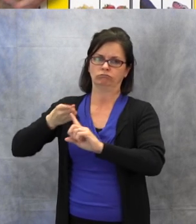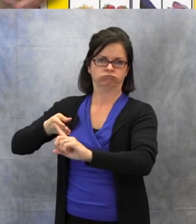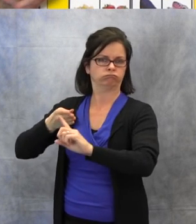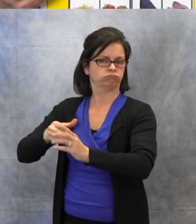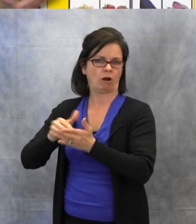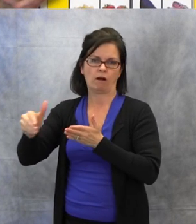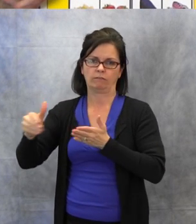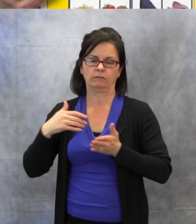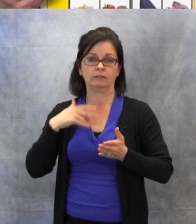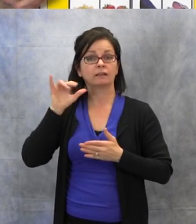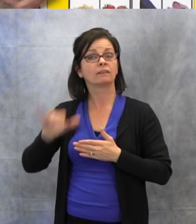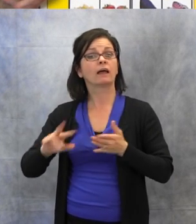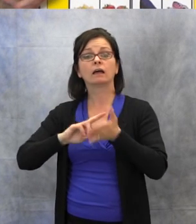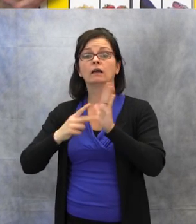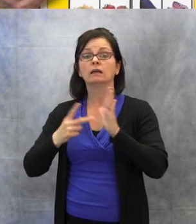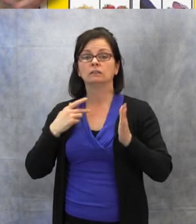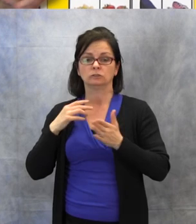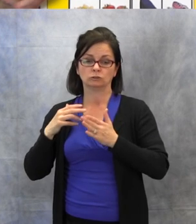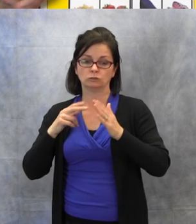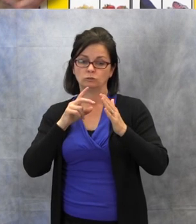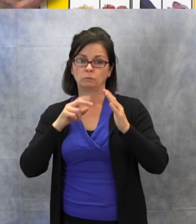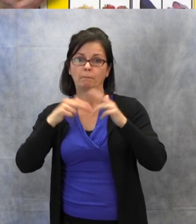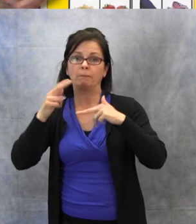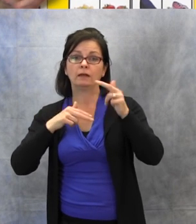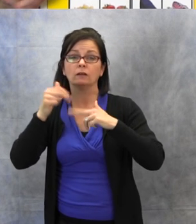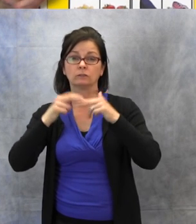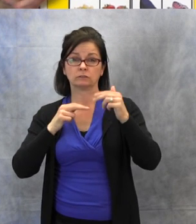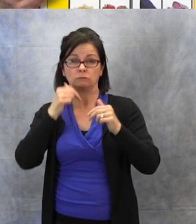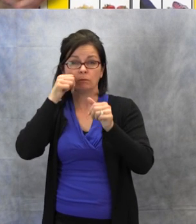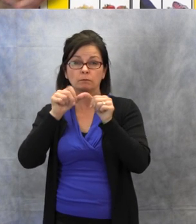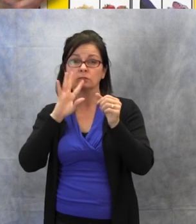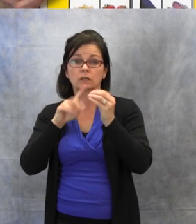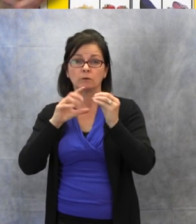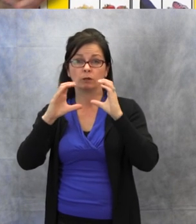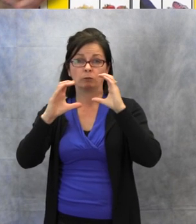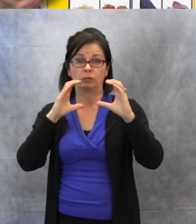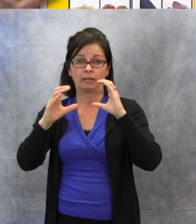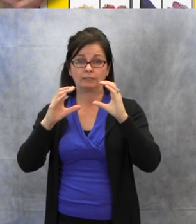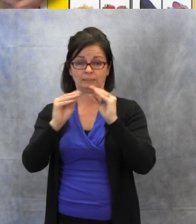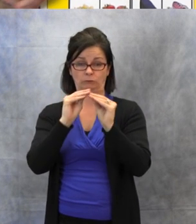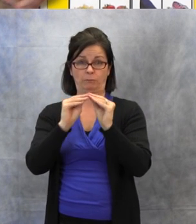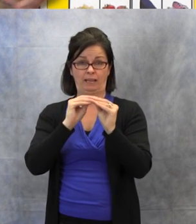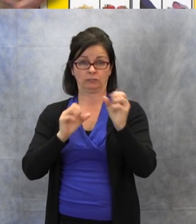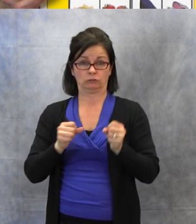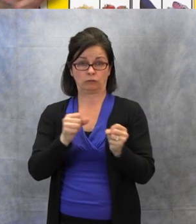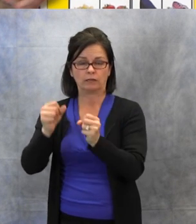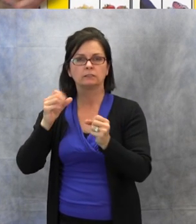You can make it as simple and as complex as you want by drawing cards and telling the kids